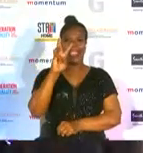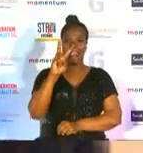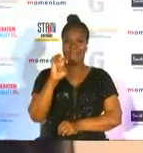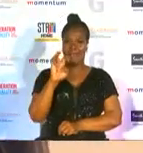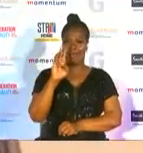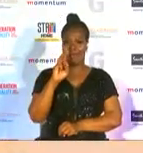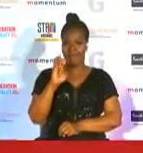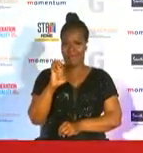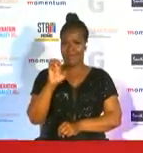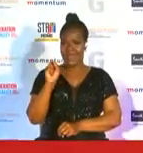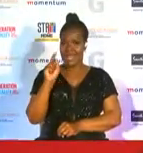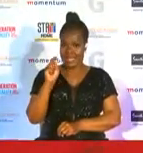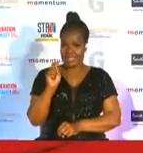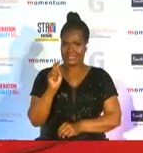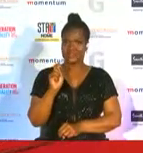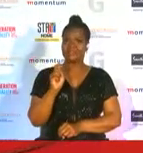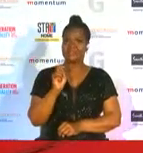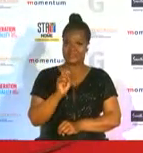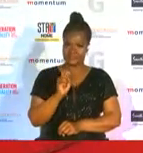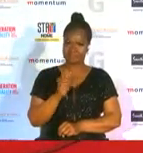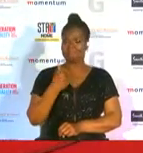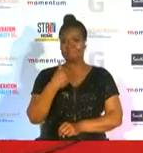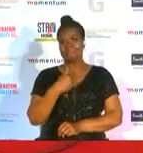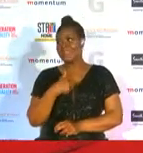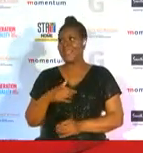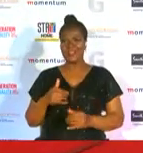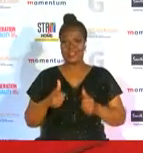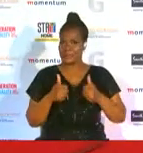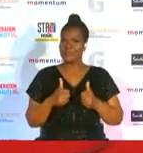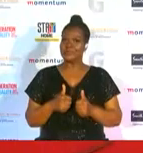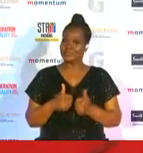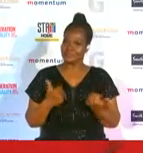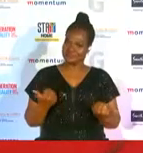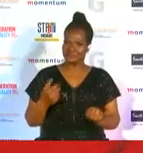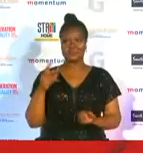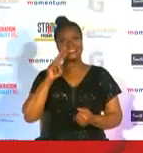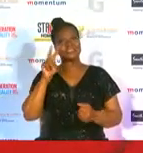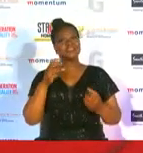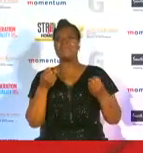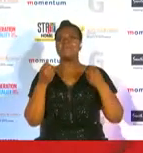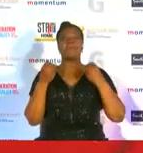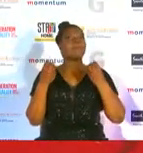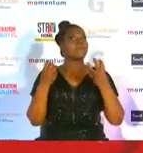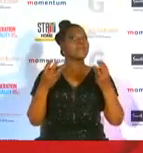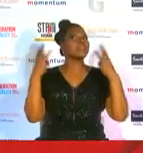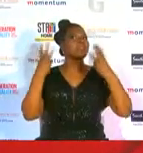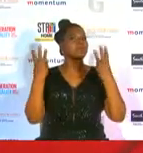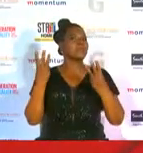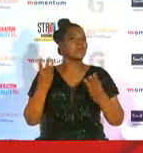how are you doing i'm doing great it's good to get out to see a lot of people that i haven't seen in a long time to see you healthy